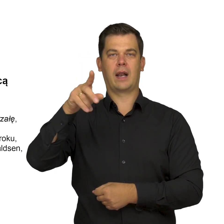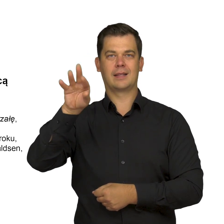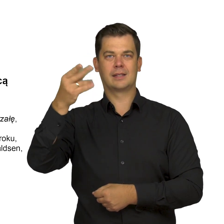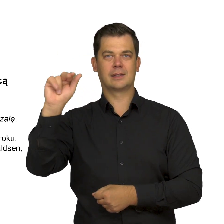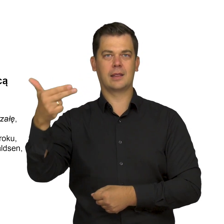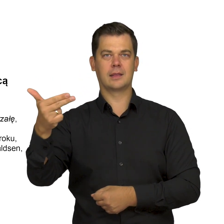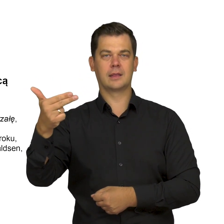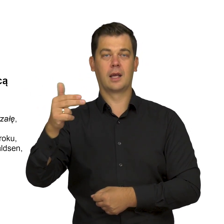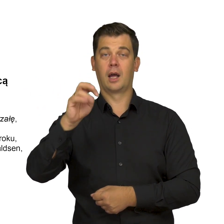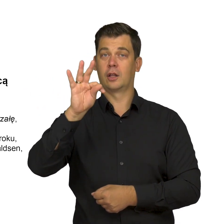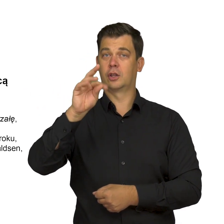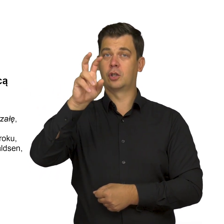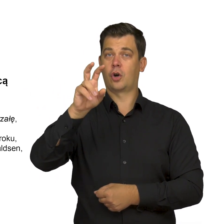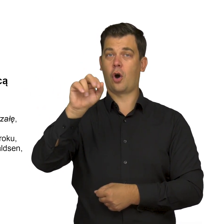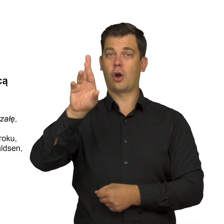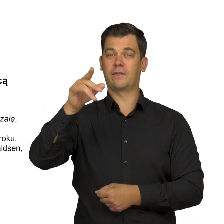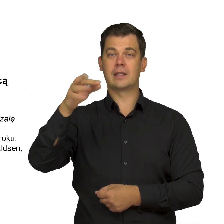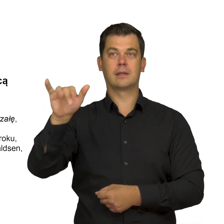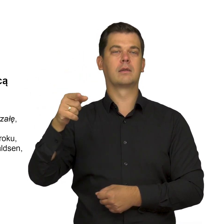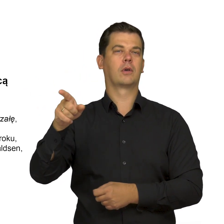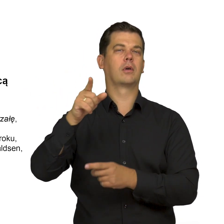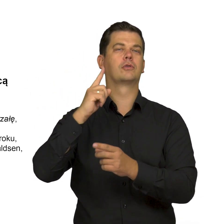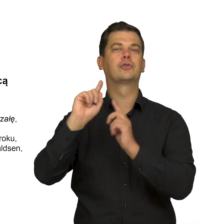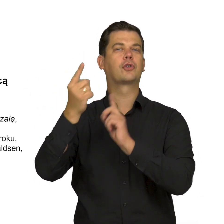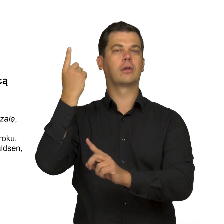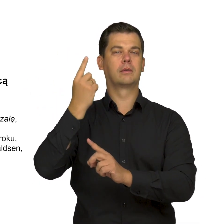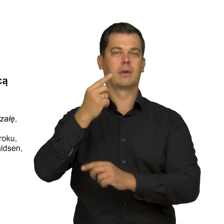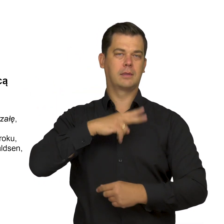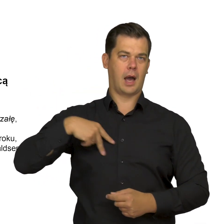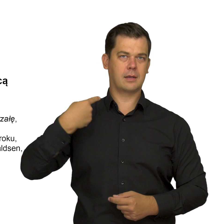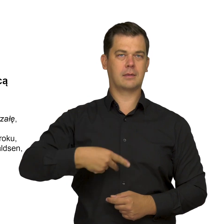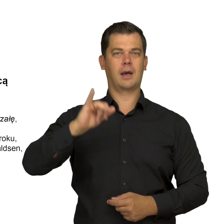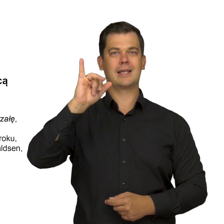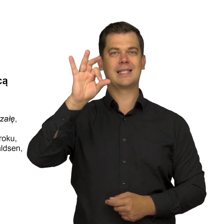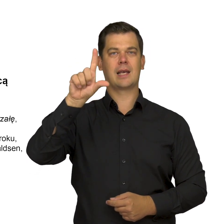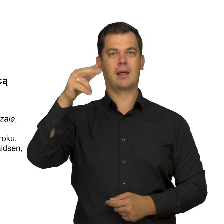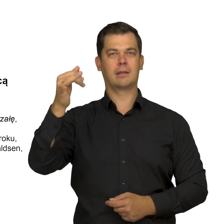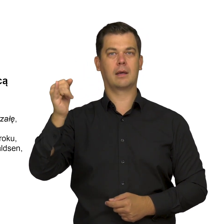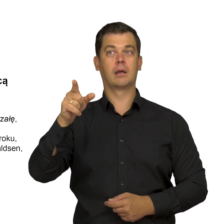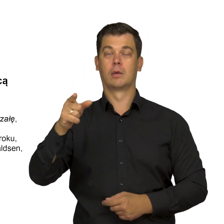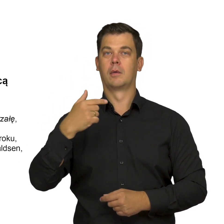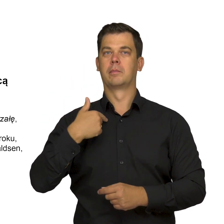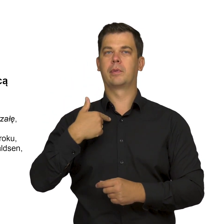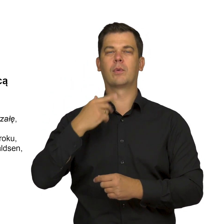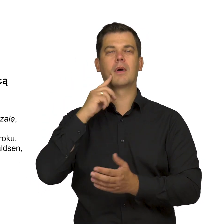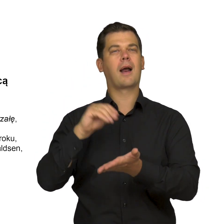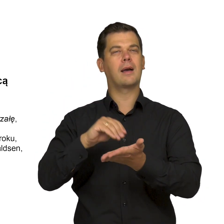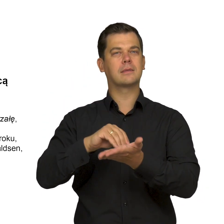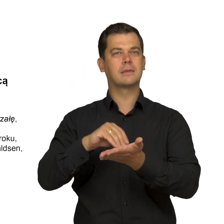Thorvaldsen, an artist of Danish-Icelandic origin, one of the most important classicist sculptors, one of the most important classicist sculptors,